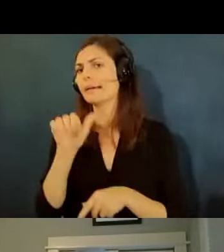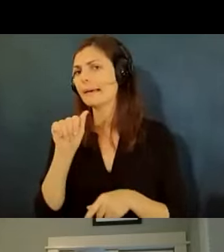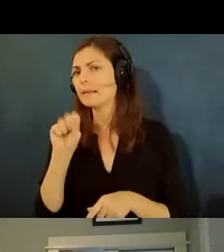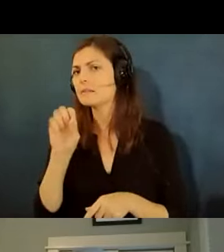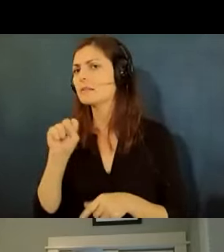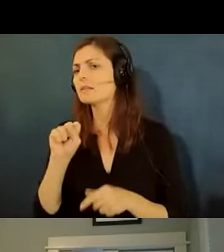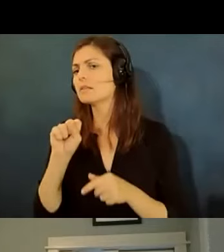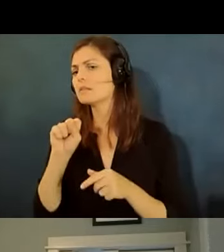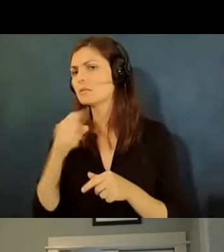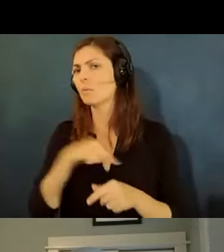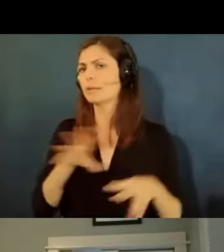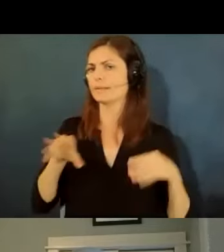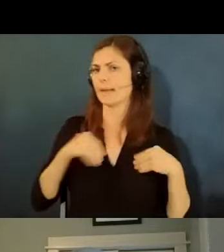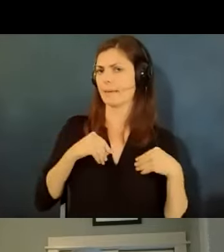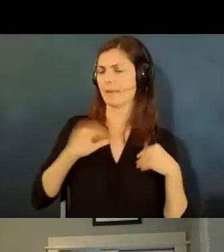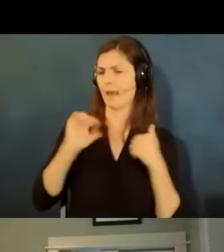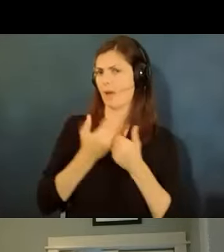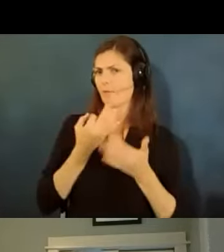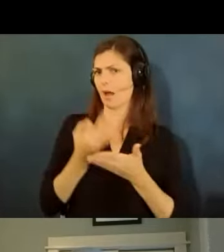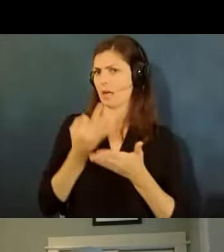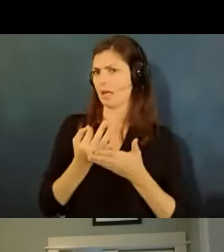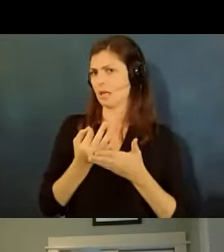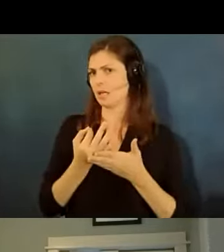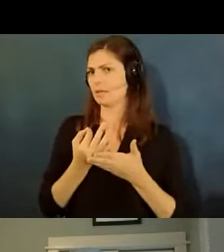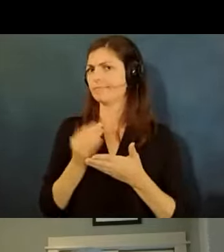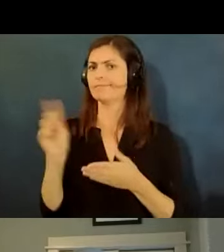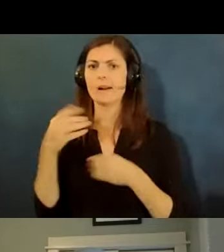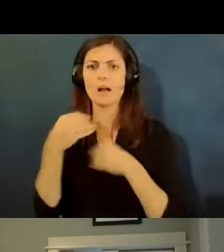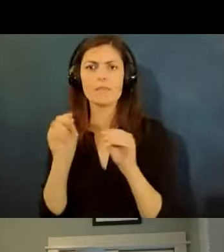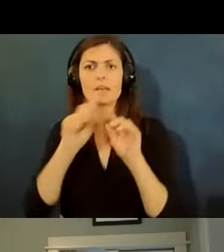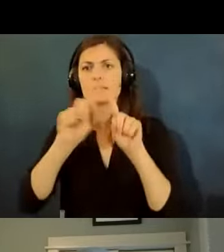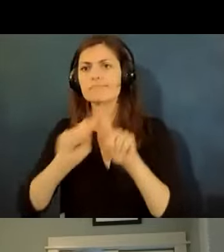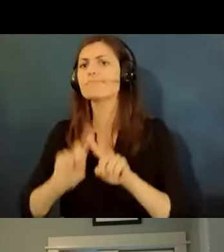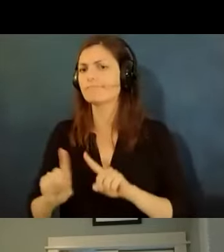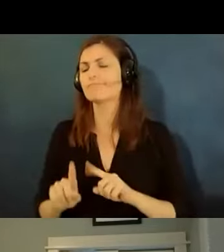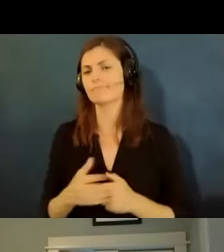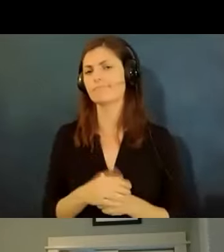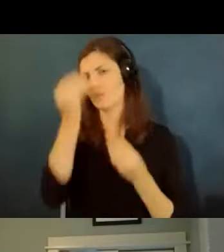how we're funded where our offices are various other kinds of information and there is a